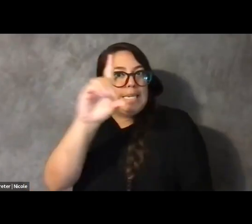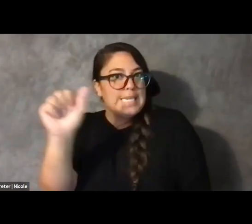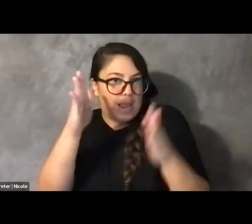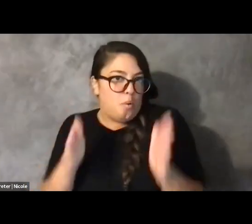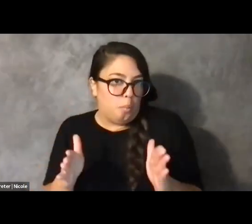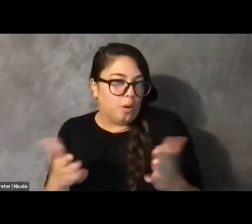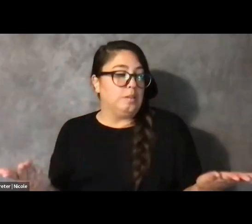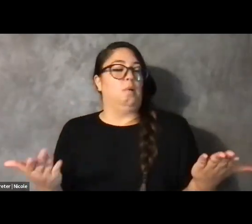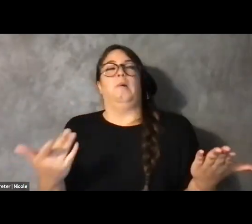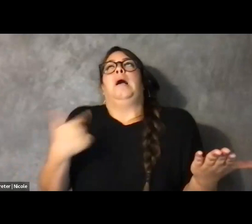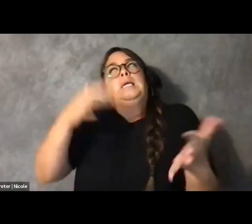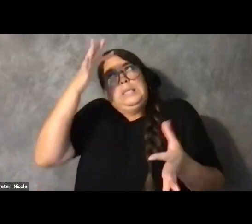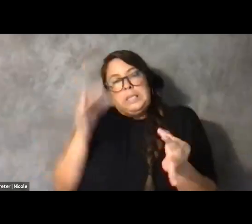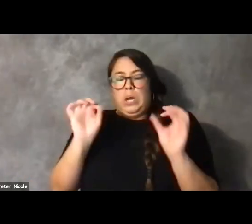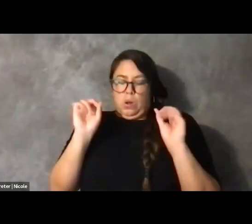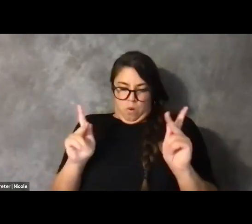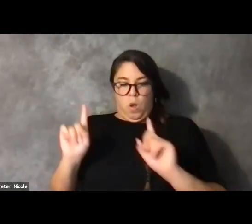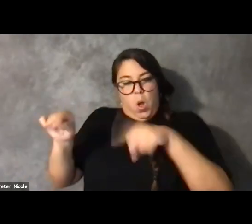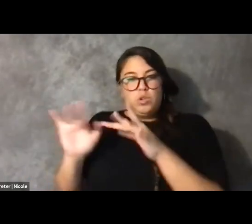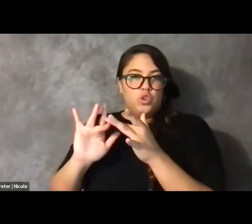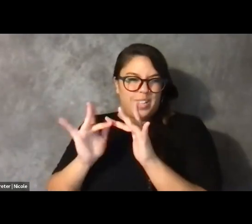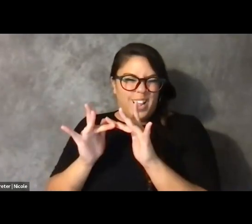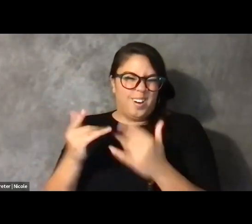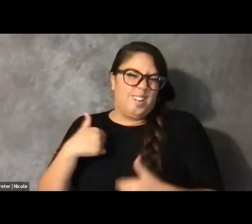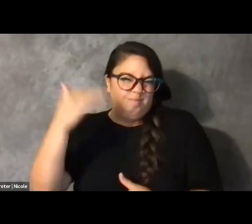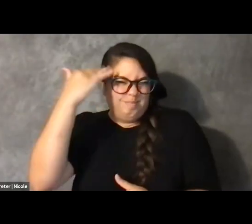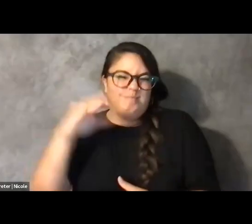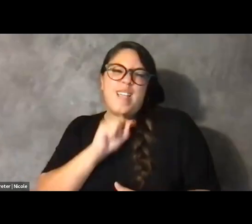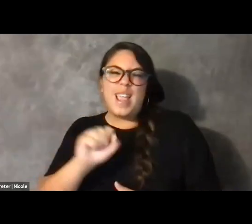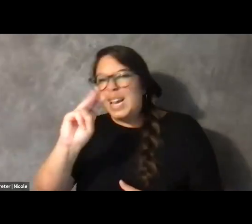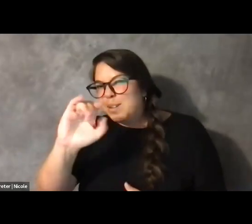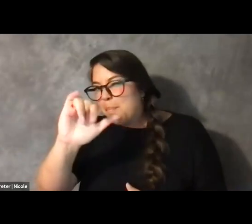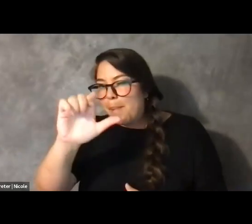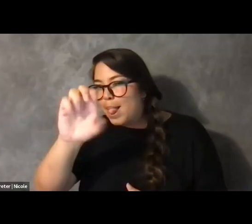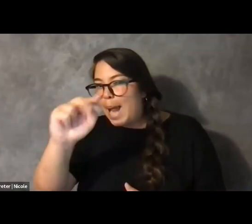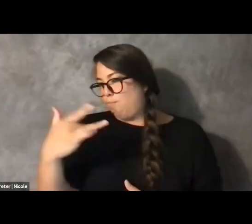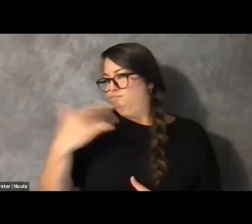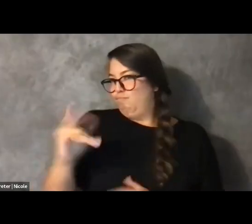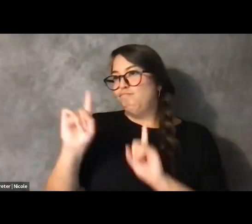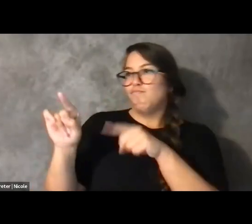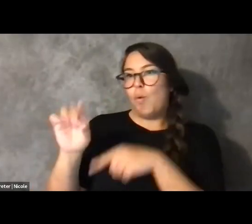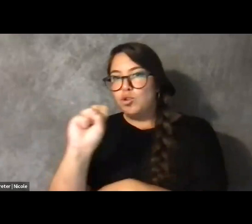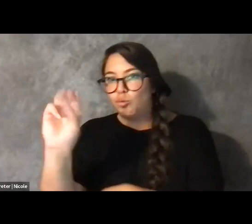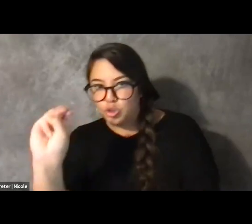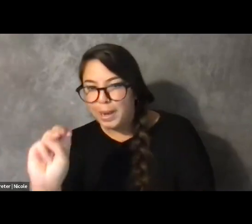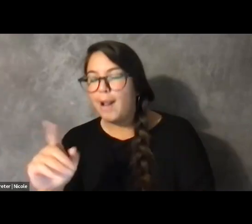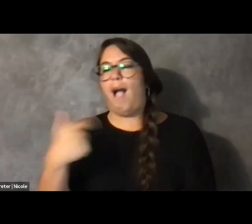And it talked about just how difficult it was to find a job and just how difficult it is to exist as a disabled adult.